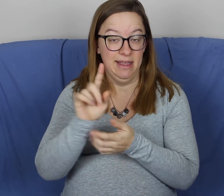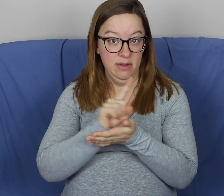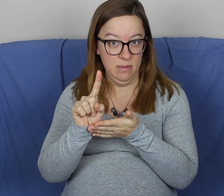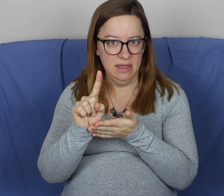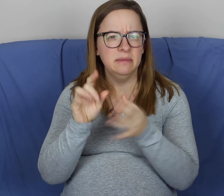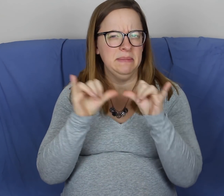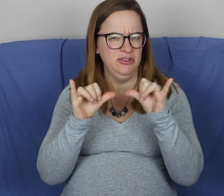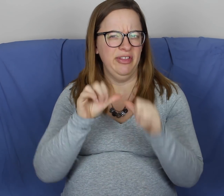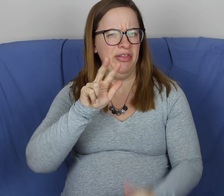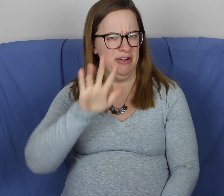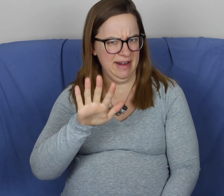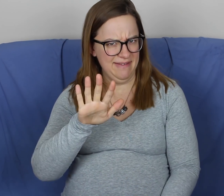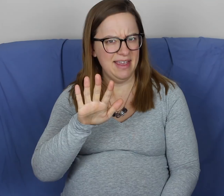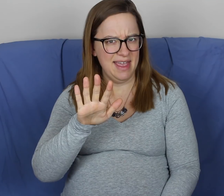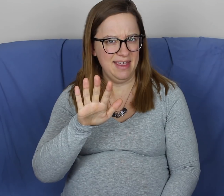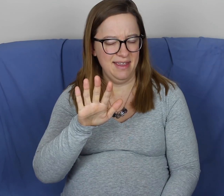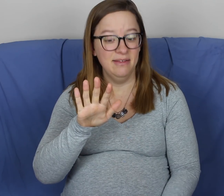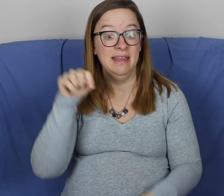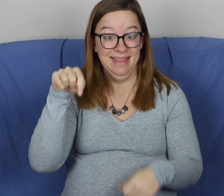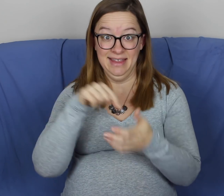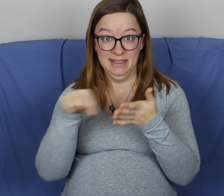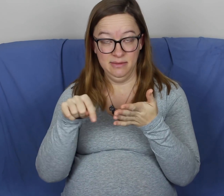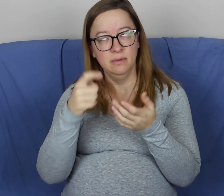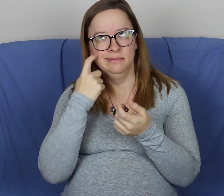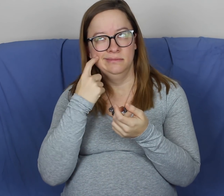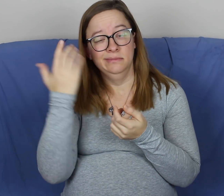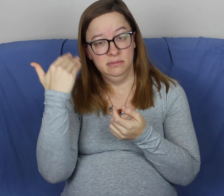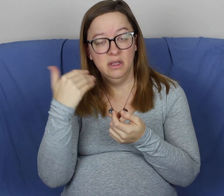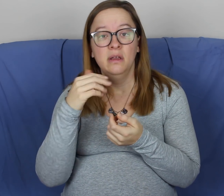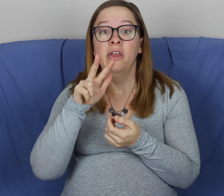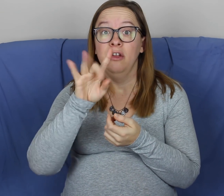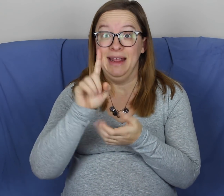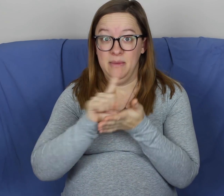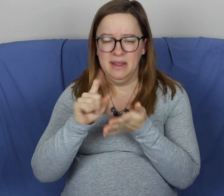when I was 37 weeks I was measuring 35. Then this week... well this past Thursday,